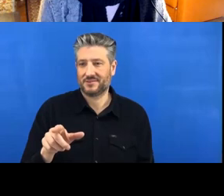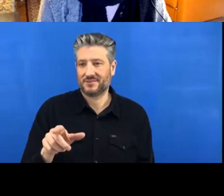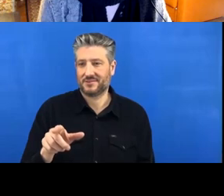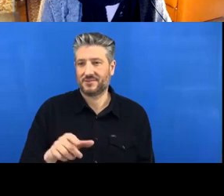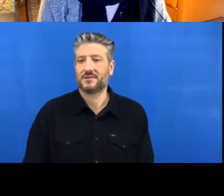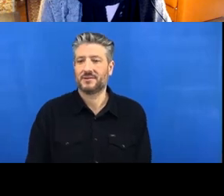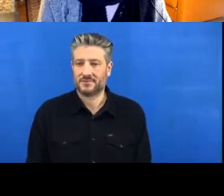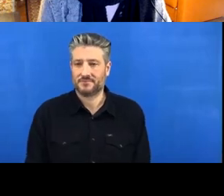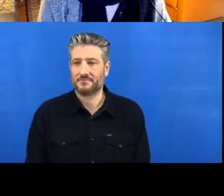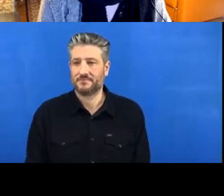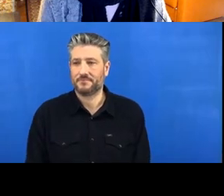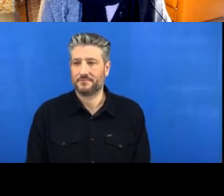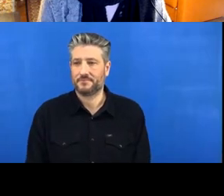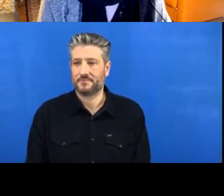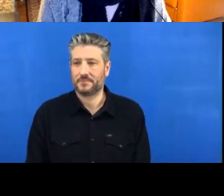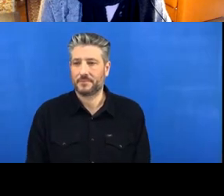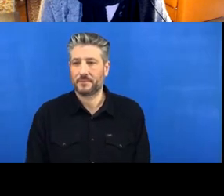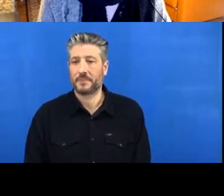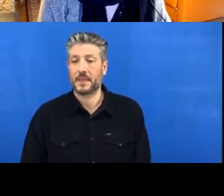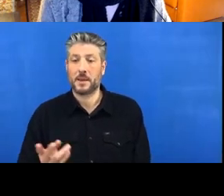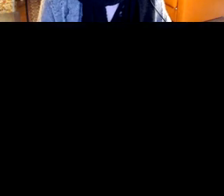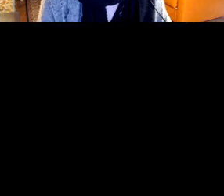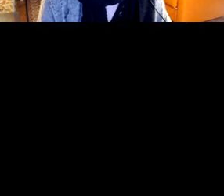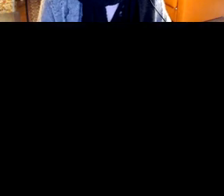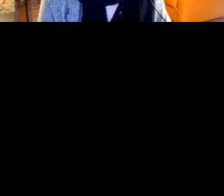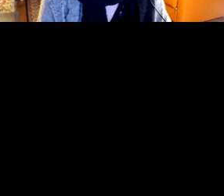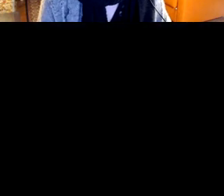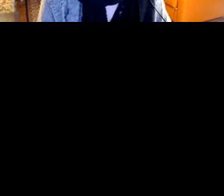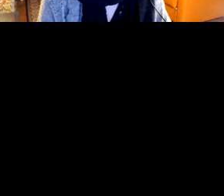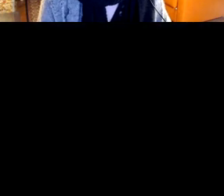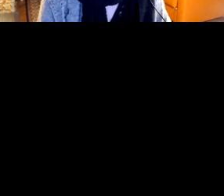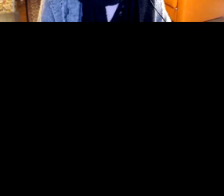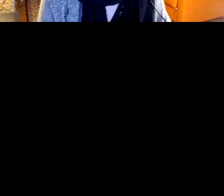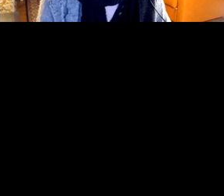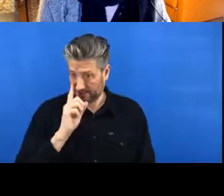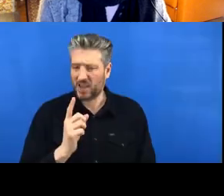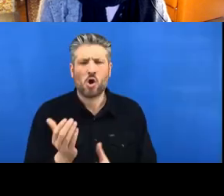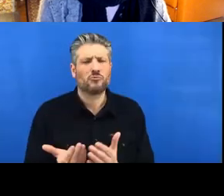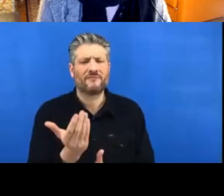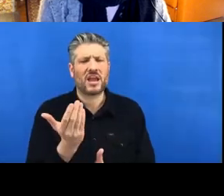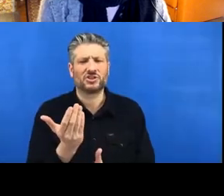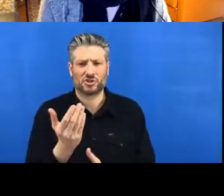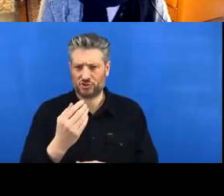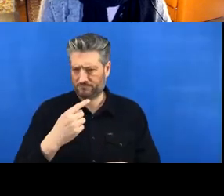Great, so now if we go back to GitHub we can see, if you refresh that page, we have this message here